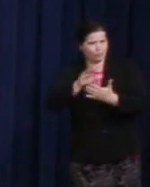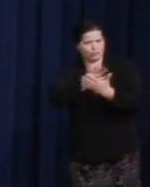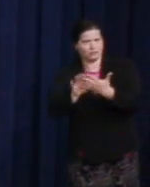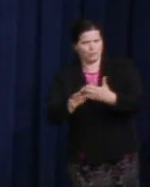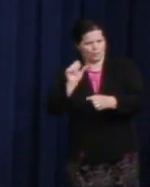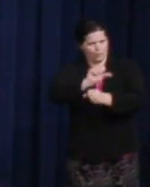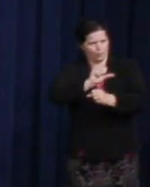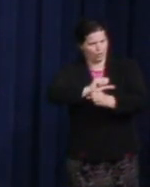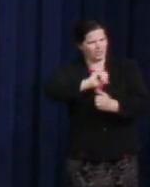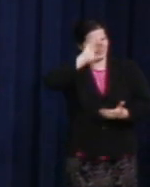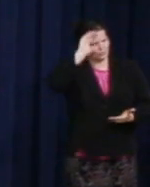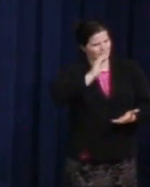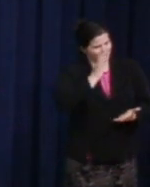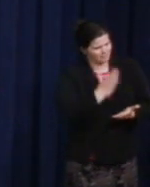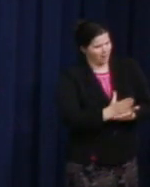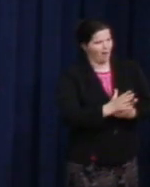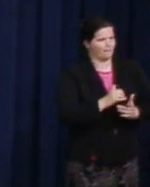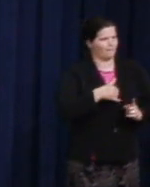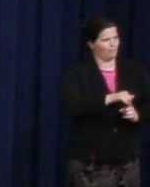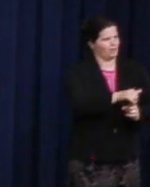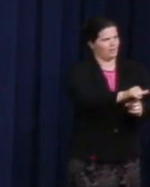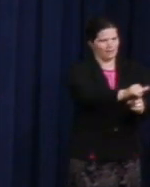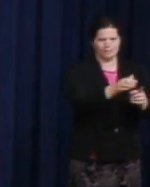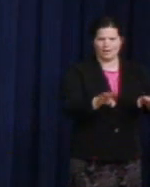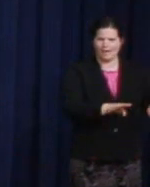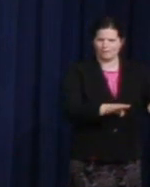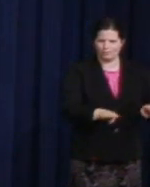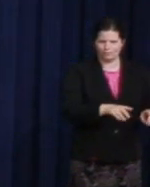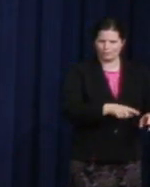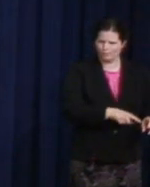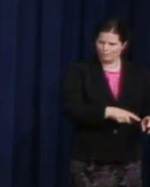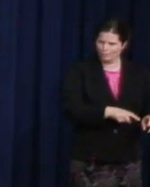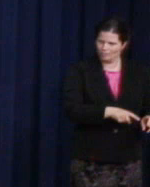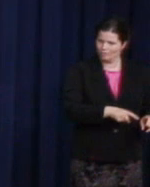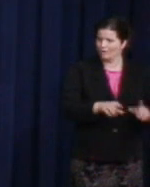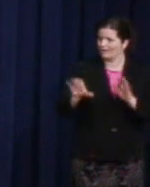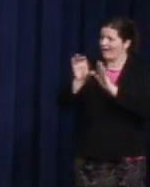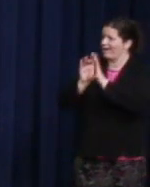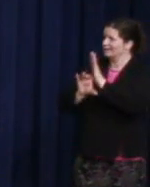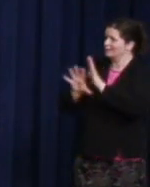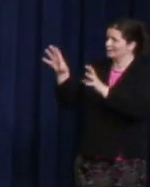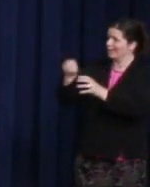to codify inequality in the Constitution, hope and change has real meaning.